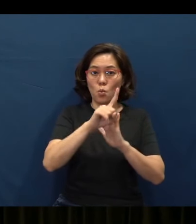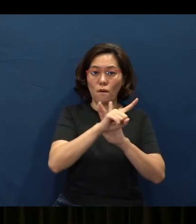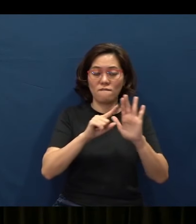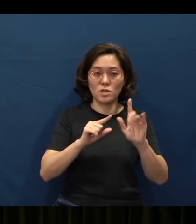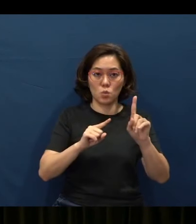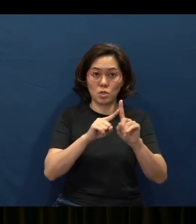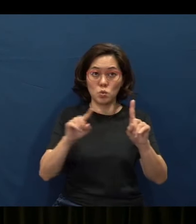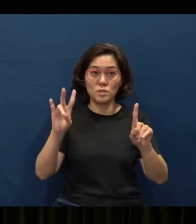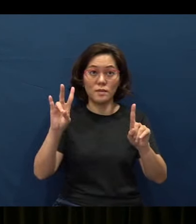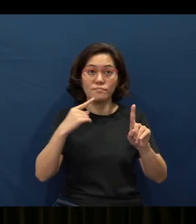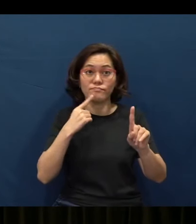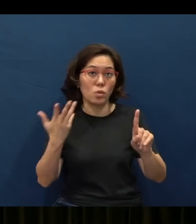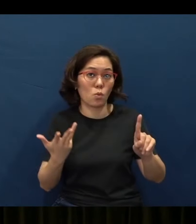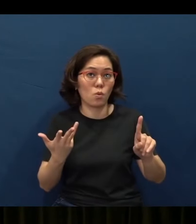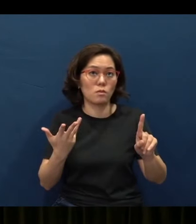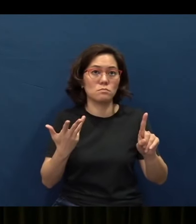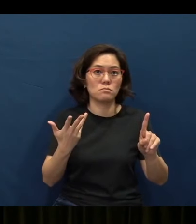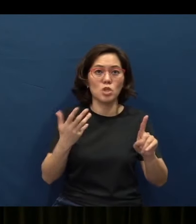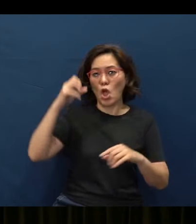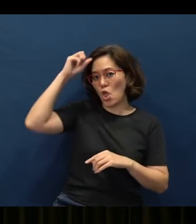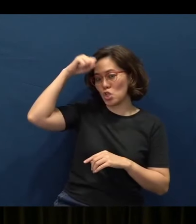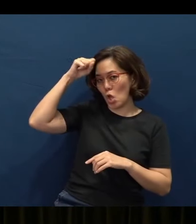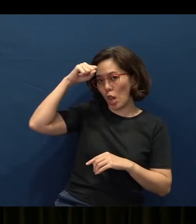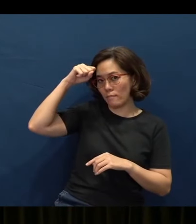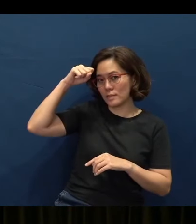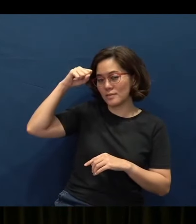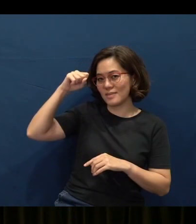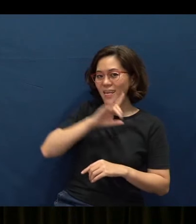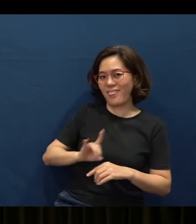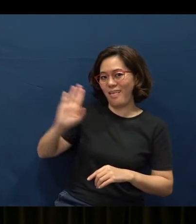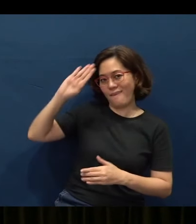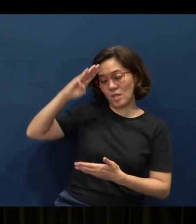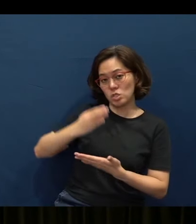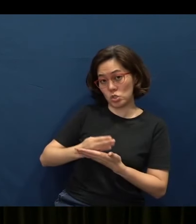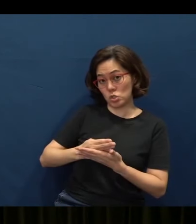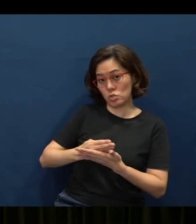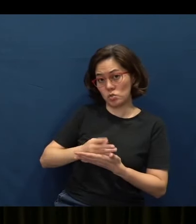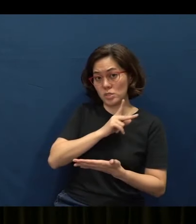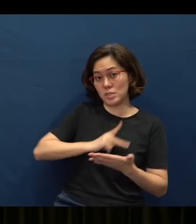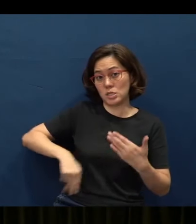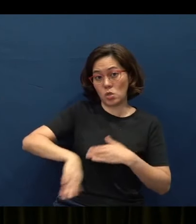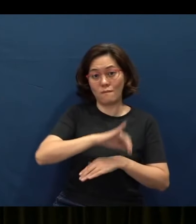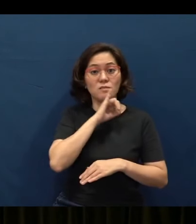It says: The proverbs of Solomon son of David, king of Israel: